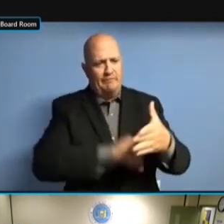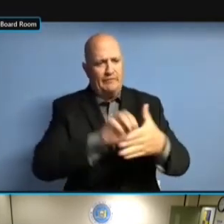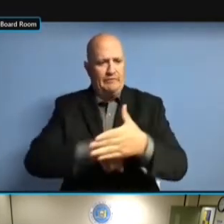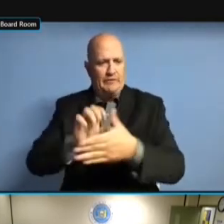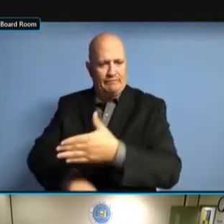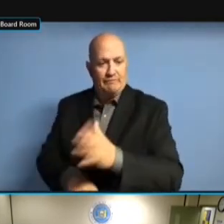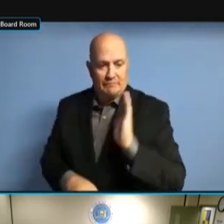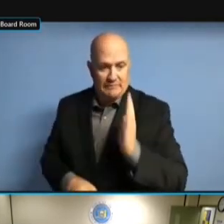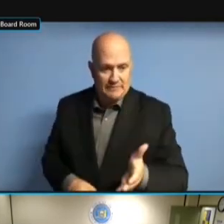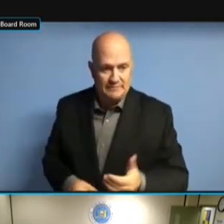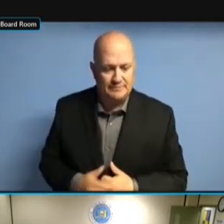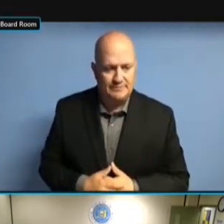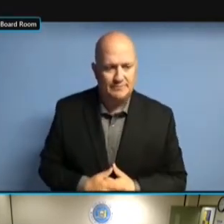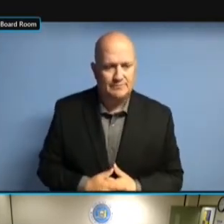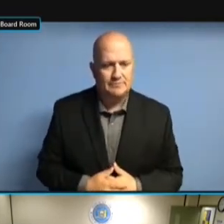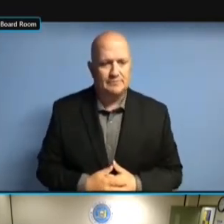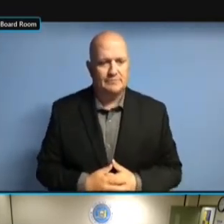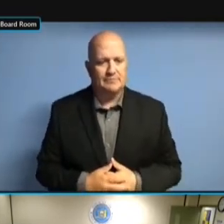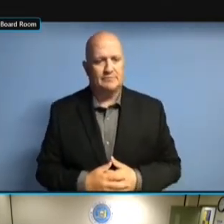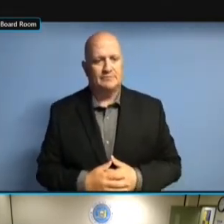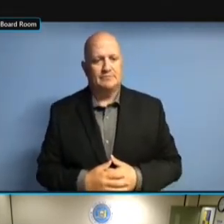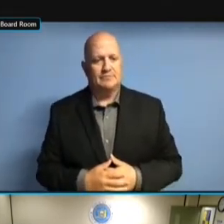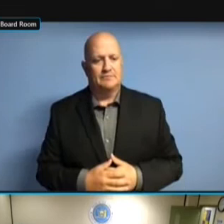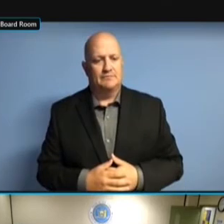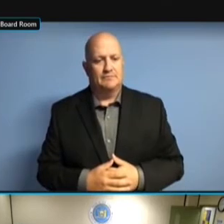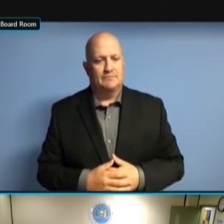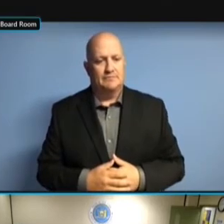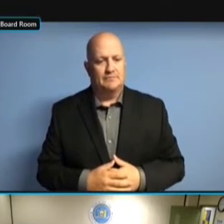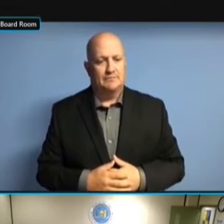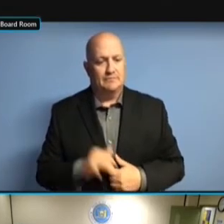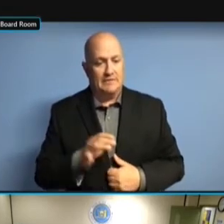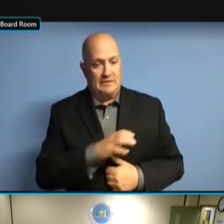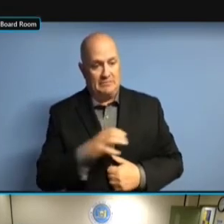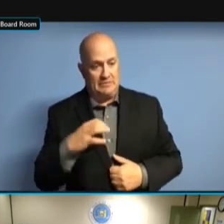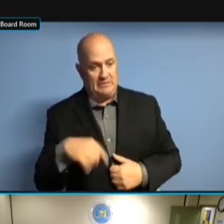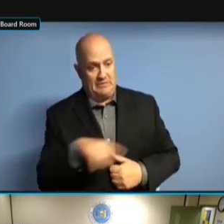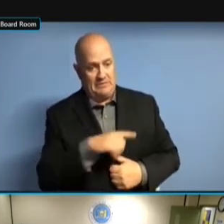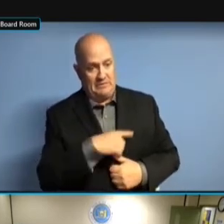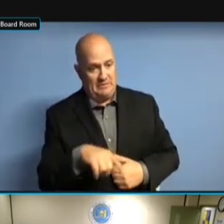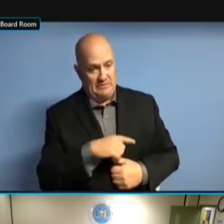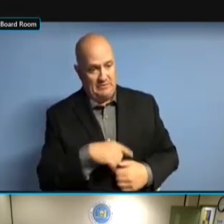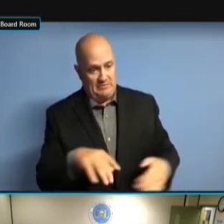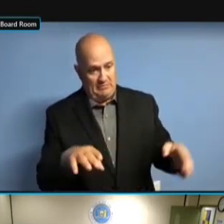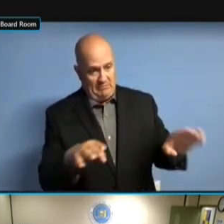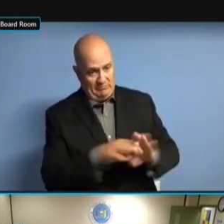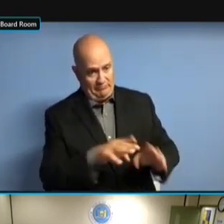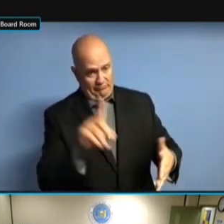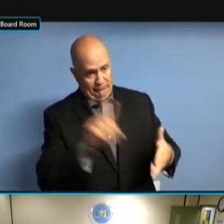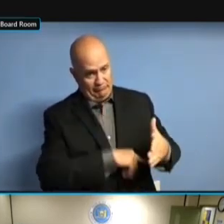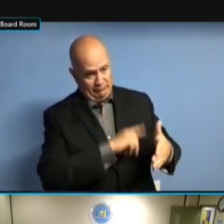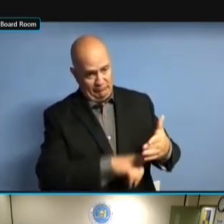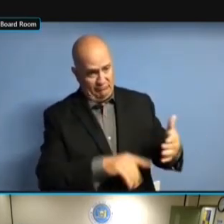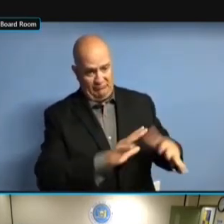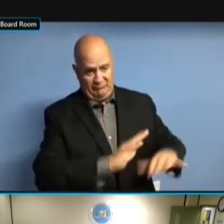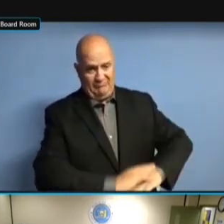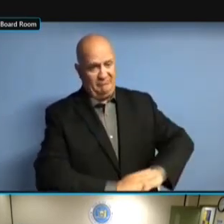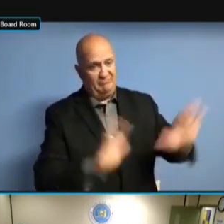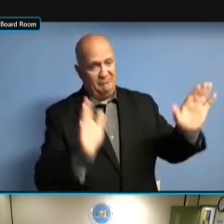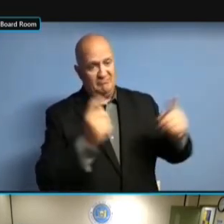COMMITTEE -- WE DON'T JUST TERMINATE THE COMMITTEE -- WE DON'T JUST TERMINATE THE COMMITTEE. TERMINATE THE COMMITTEE. TERMINATE THE COMMITTEE. WE TERMINATE THE COMMITTEE. WE CORRESPOND TERMINATE THE COMMITTEE. WE CORRESPOND WITH TERMINATE THE COMMITTEE. WE CORRESPOND WITH THE TERMINATE THE COMMITTEE. WE CORRESPOND WITH THE CHE TERMINATE THE COMMITTEE. WE CORRESPOND WITH THE COMMITTEE WE CORRESPOND WITH THE COMMITTEE WE CORRESPOND WITH THE COMMITTEE AND WE CORRESPOND WITH THE COMMITTEE AND SAY, WE CORRESPOND WITH THE COMMITTEE AND SAY, IT'S WE CORRESPOND WITH THE COMMITTEE AND SAY, IT'S OUR WE CORRESPOND WITH THE COMMITTEE AND SAY, IT'S OUR UNDERSTANDING AND SAY, IT'S OUR UNDERSTANDING AND SAY, IT'S OUR UNDERSTANDING YOUR AND SAY, IT'S OUR UNDERSTANDING YOUR COMMITTEE AND SAY, IT'S OUR UNDERSTANDING YOUR COMMITTEE IS AND SAY, IT'S OUR UNDERSTANDING YOUR COMMITTEE IS DORMANT, AND SAY, IT'S OUR UNDERSTANDING YOUR COMMITTEE IS DORMANT, IF YOUR COMMITTEE IS DORMANT, IF YOUR COMMITTEE IS DORMANT, IF YOU YOUR COMMITTEE IS DORMANT, IF YOU DO YOUR COMMITTEE IS DORMANT, IF YOU DO NOT YOUR COMMITTEE IS DORMANT, IF YOU DO NOT WANT YOUR COMMITTEE IS DORMANT, IF YOU DO NOT WANT US